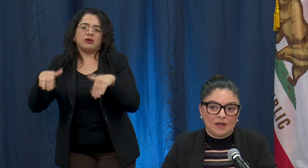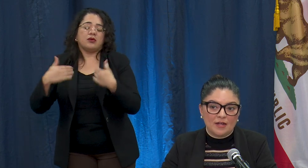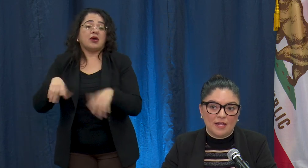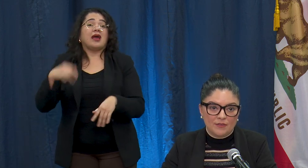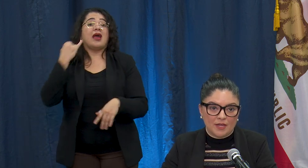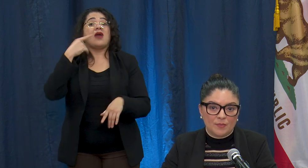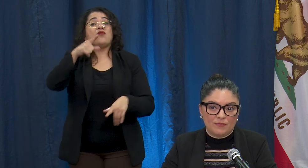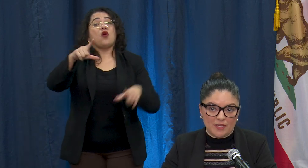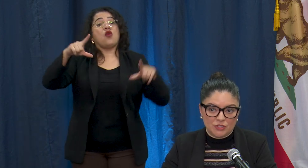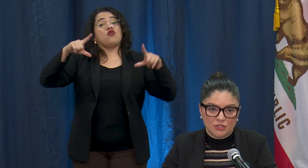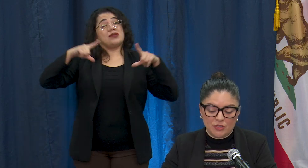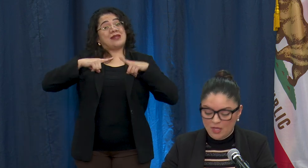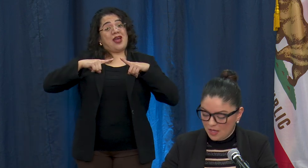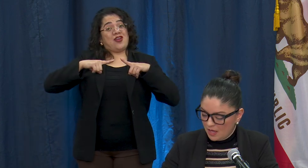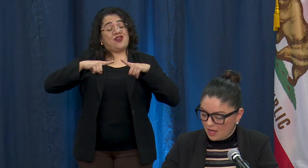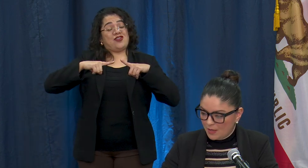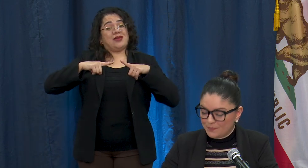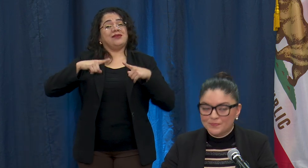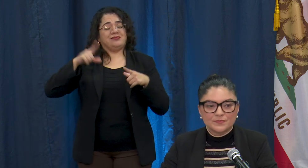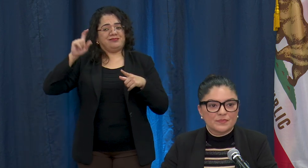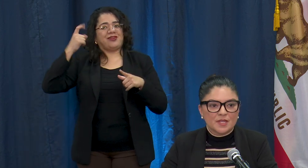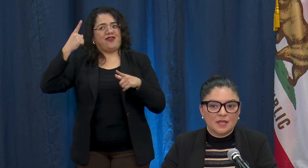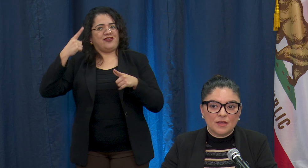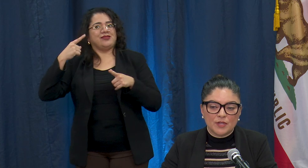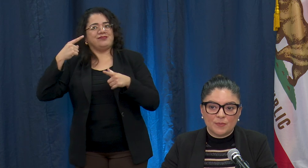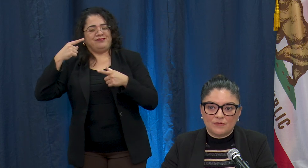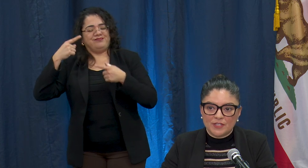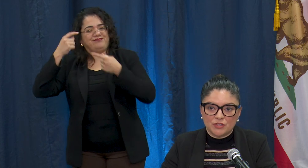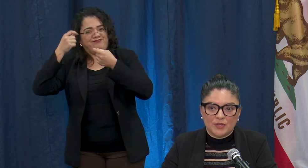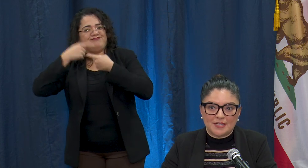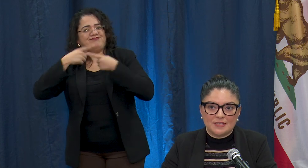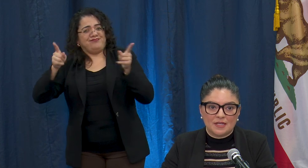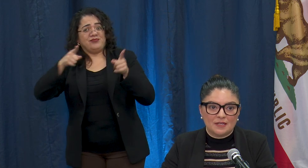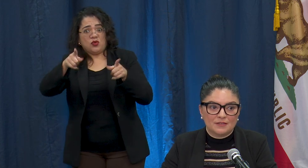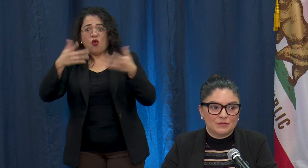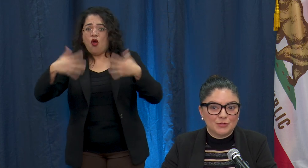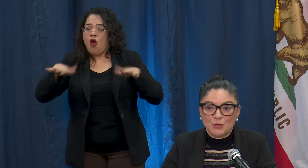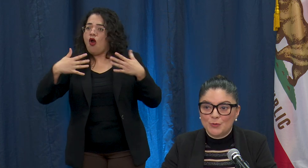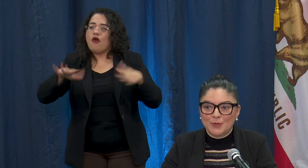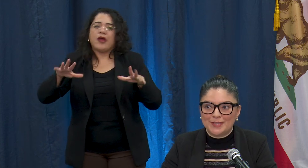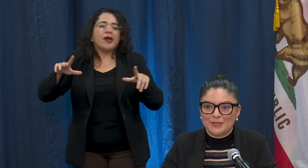healthcare professional, a health care professional that is new in your